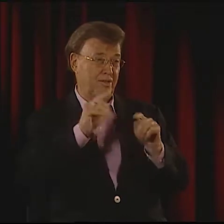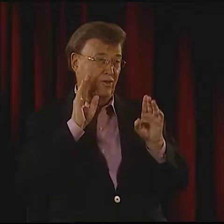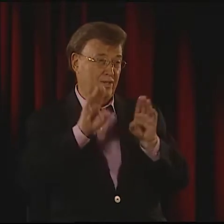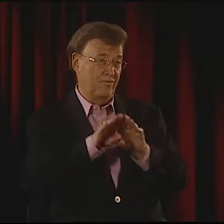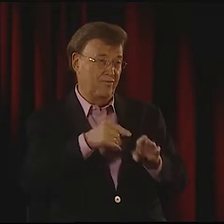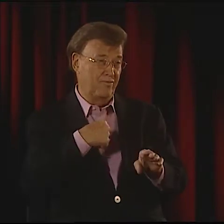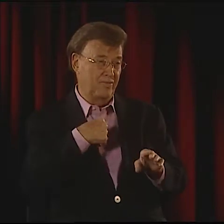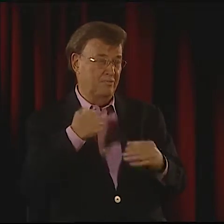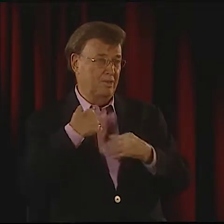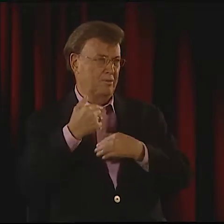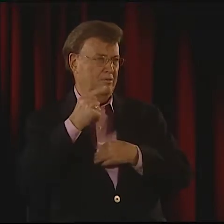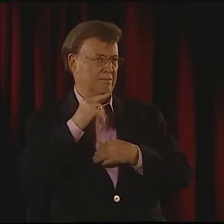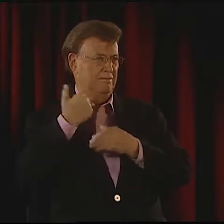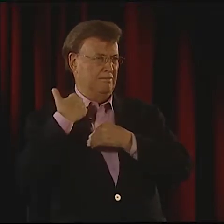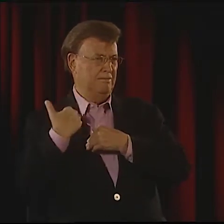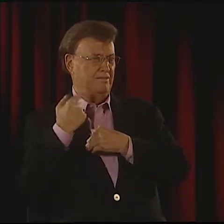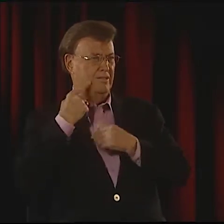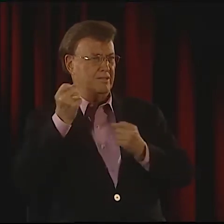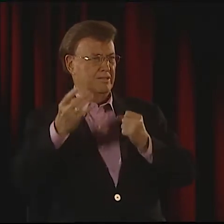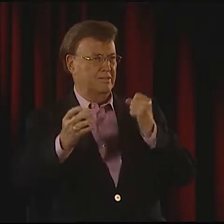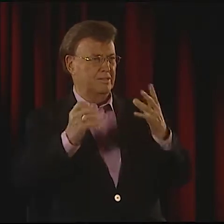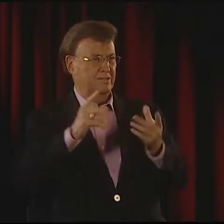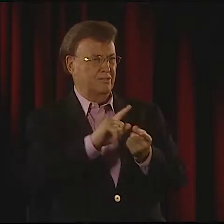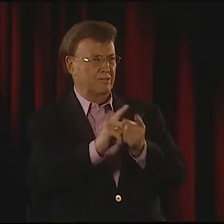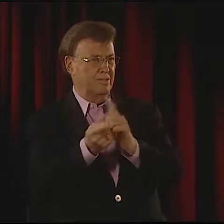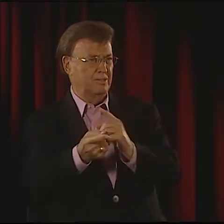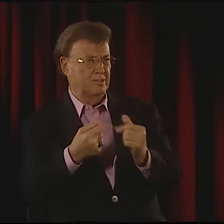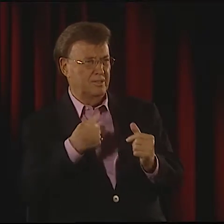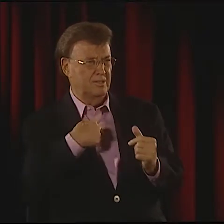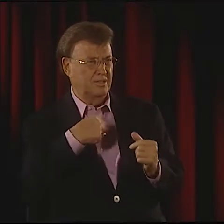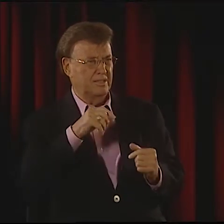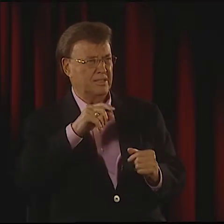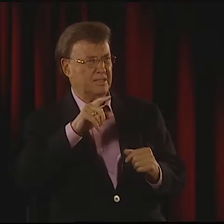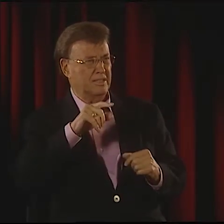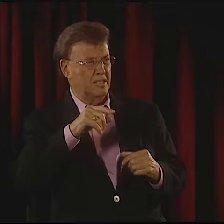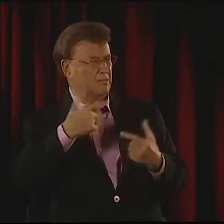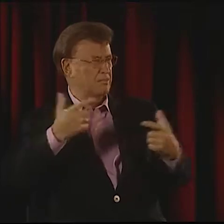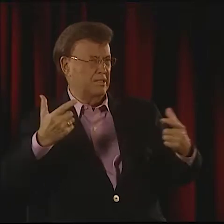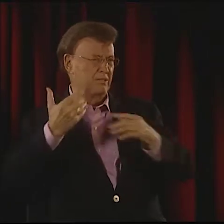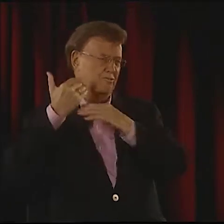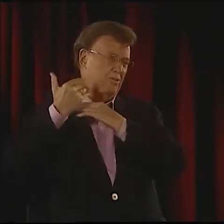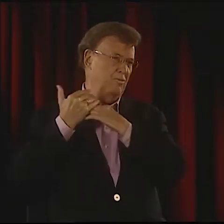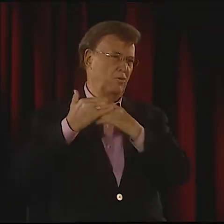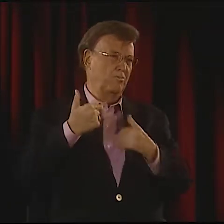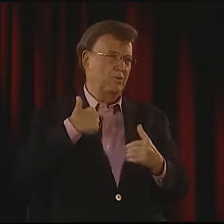I WORKED AT THE NATIONAL THEATRE FOR THE DEAF, AND IT WAS A PARTICULAR ONUS OF MINE